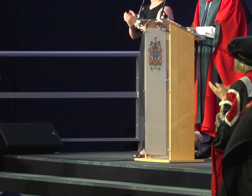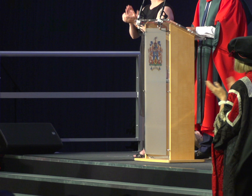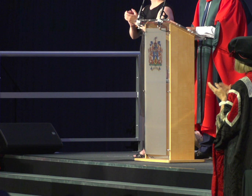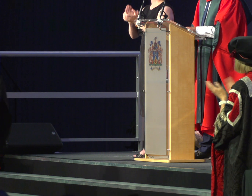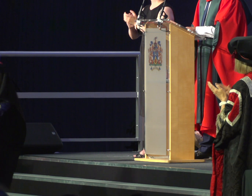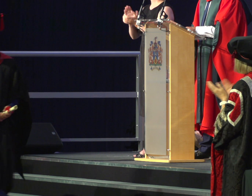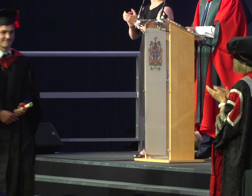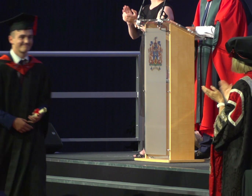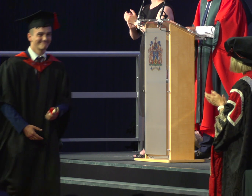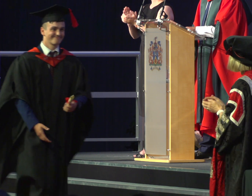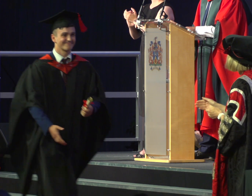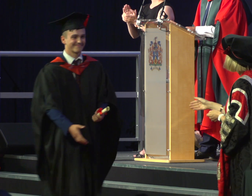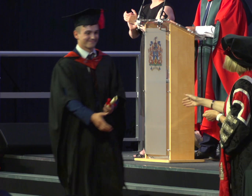And with a University Prize